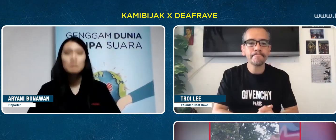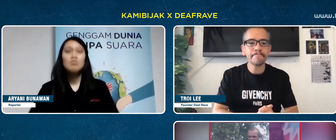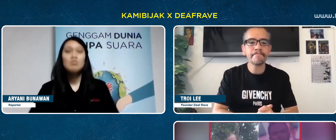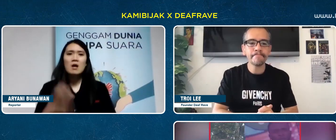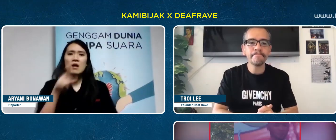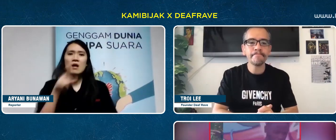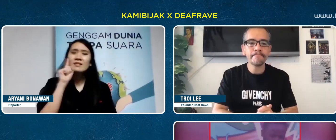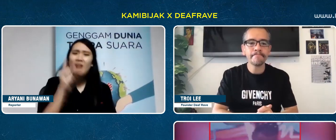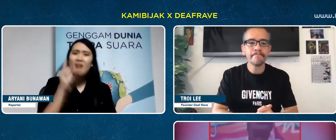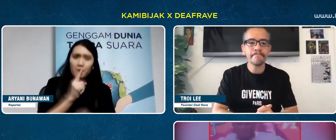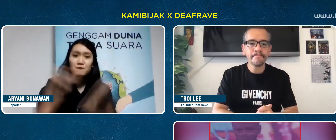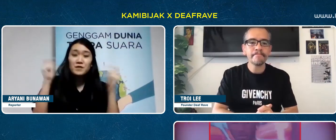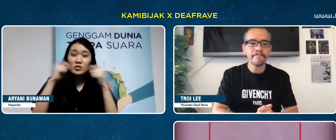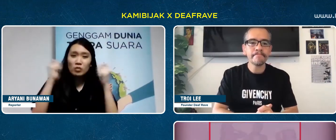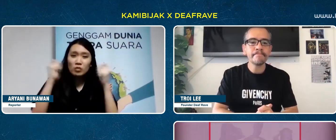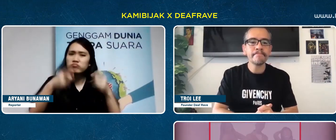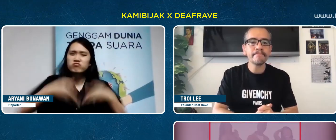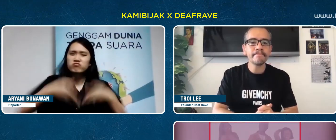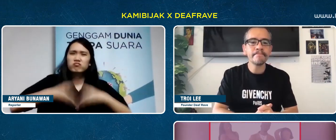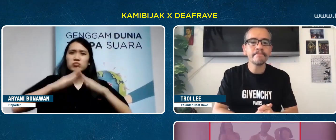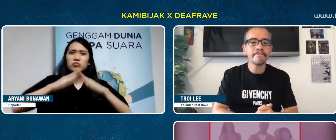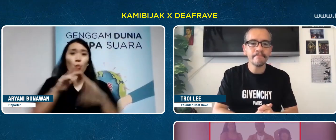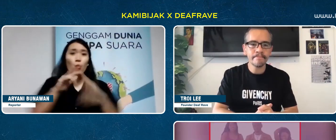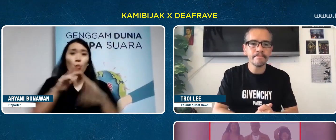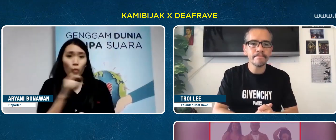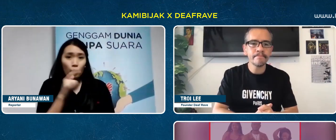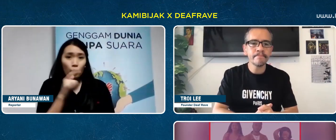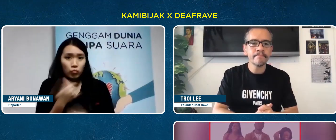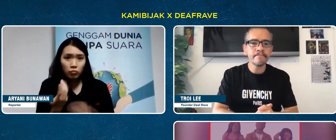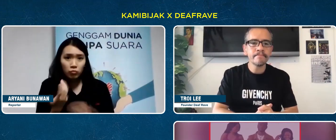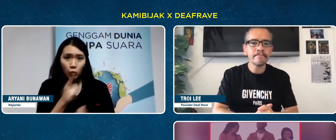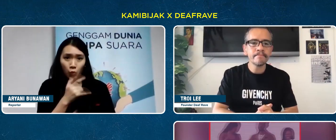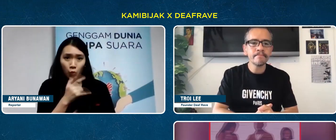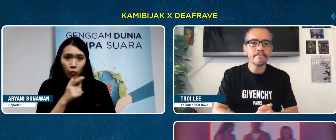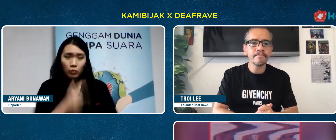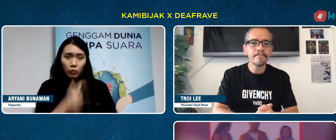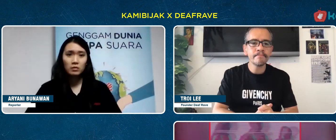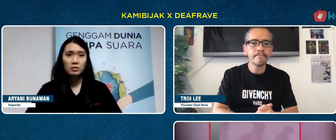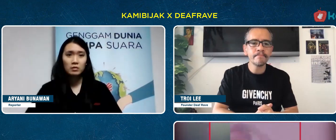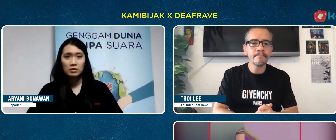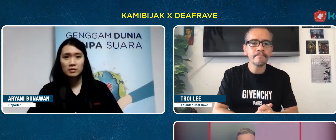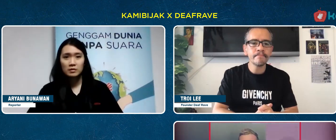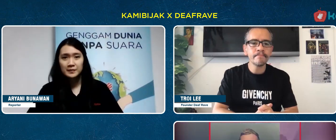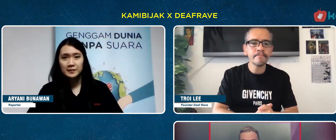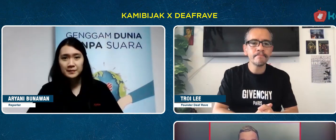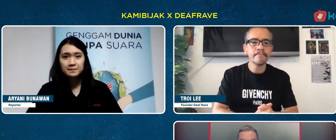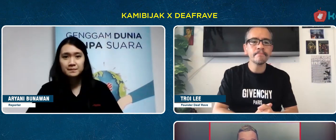Anyone who joins the Deaf Festival?